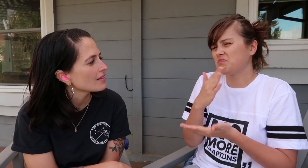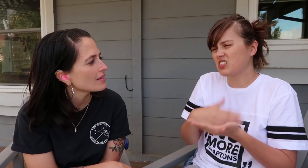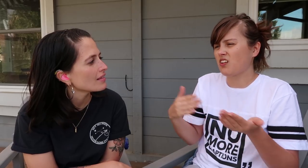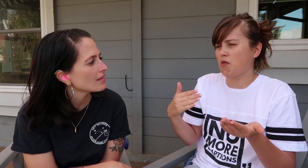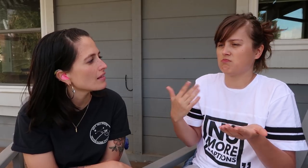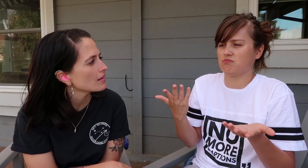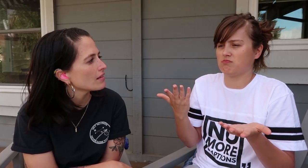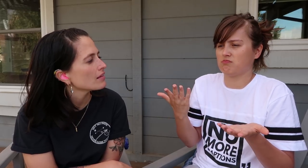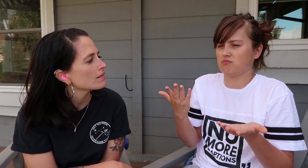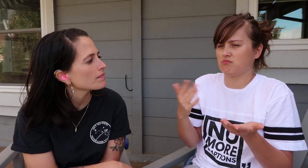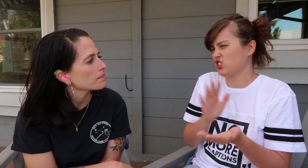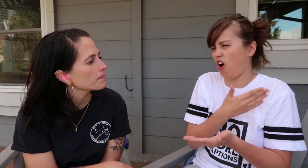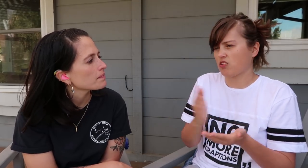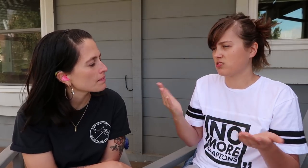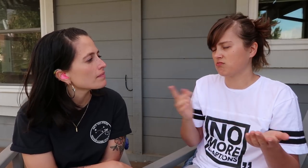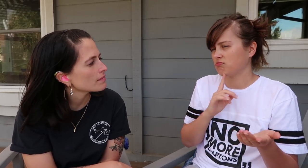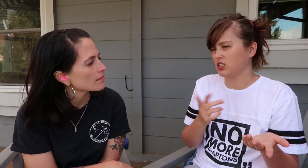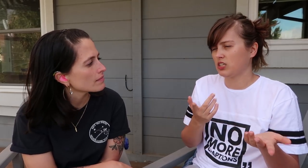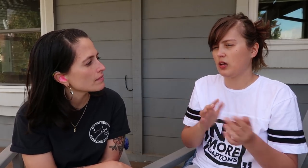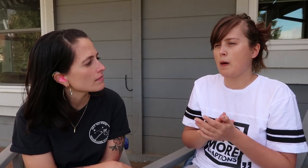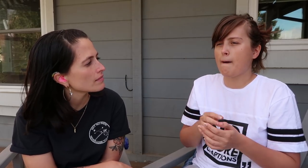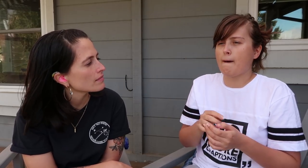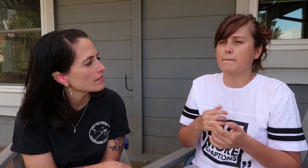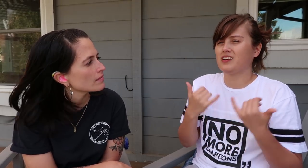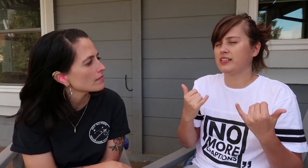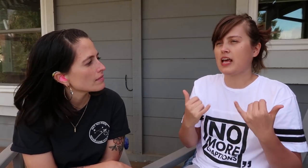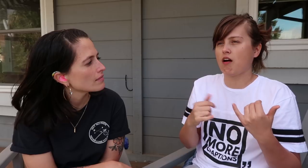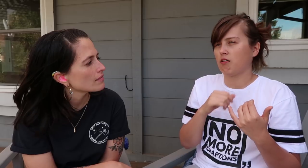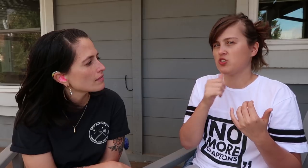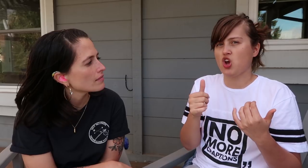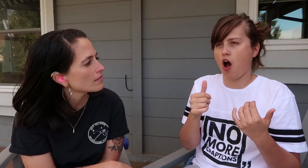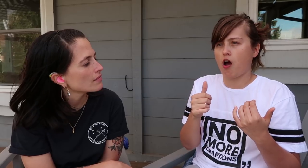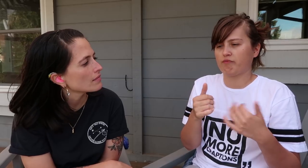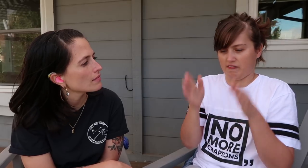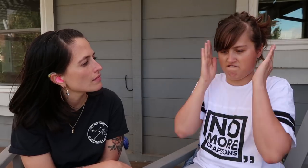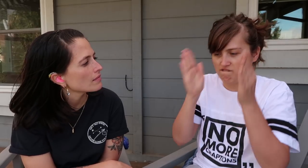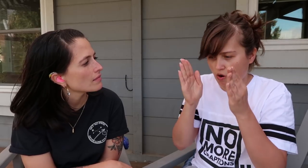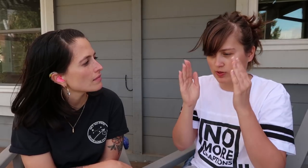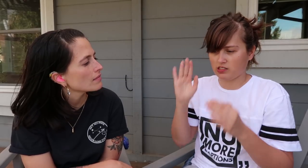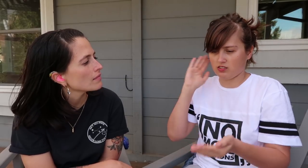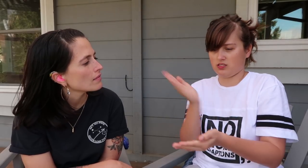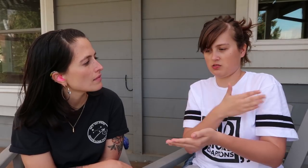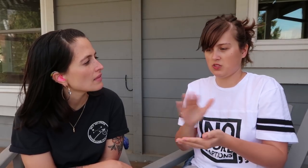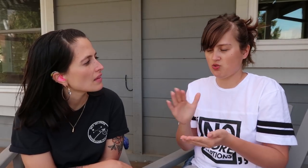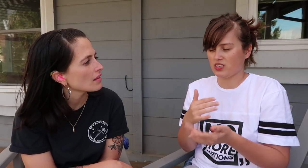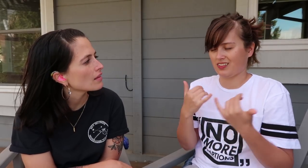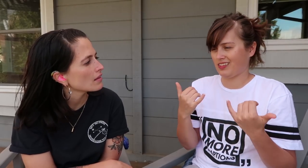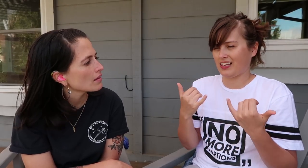There are some other songs I’d miss. But I’m not focused on listening to music right now.